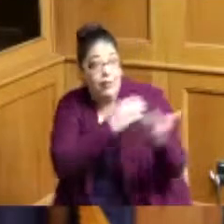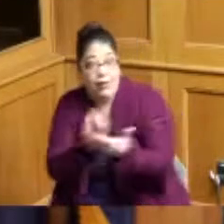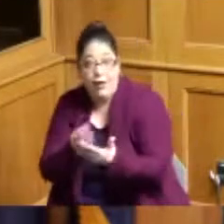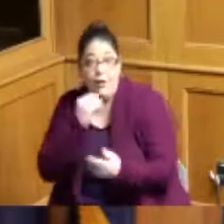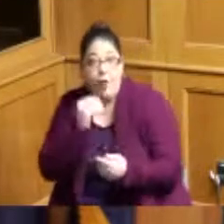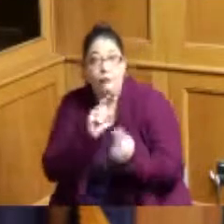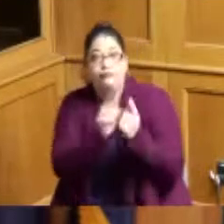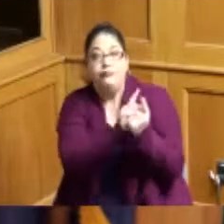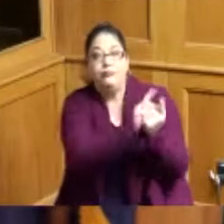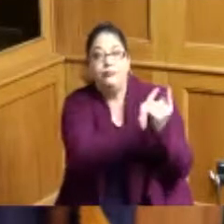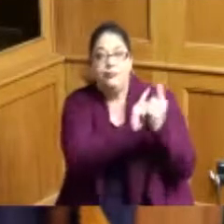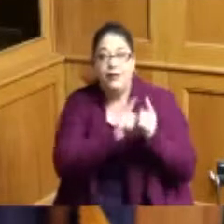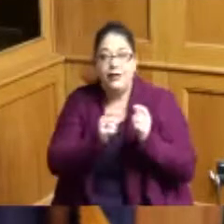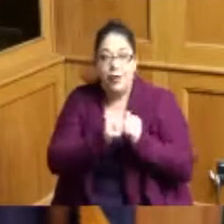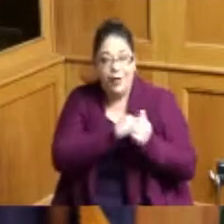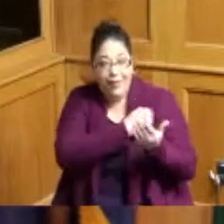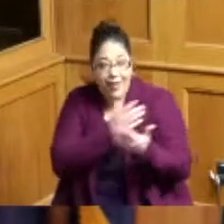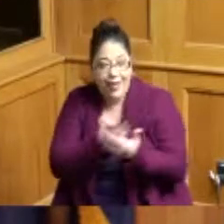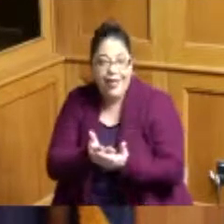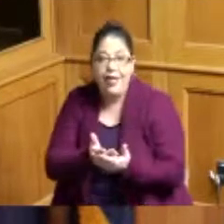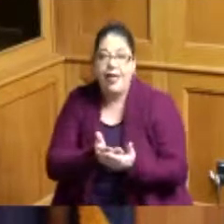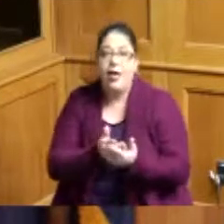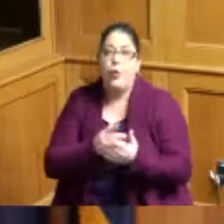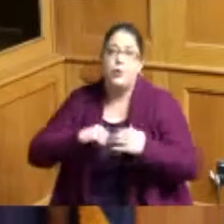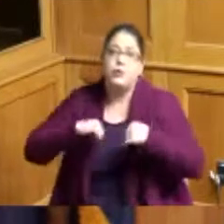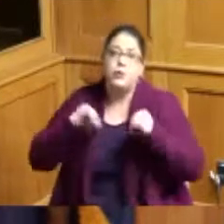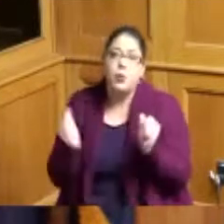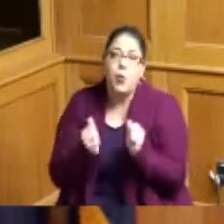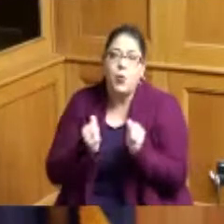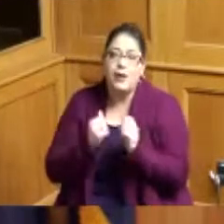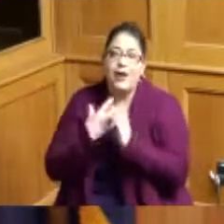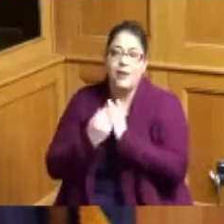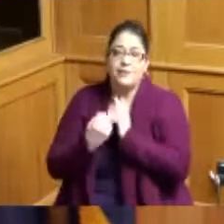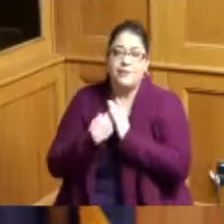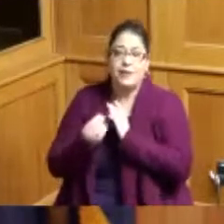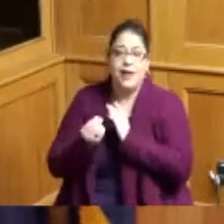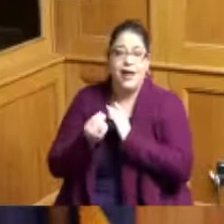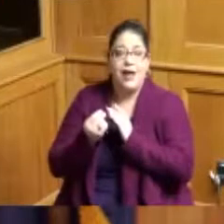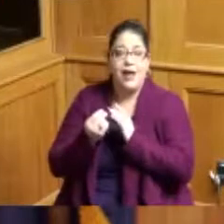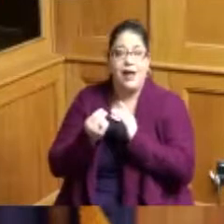back from from l.a and it was cold very very cold but when they got back they had a lot